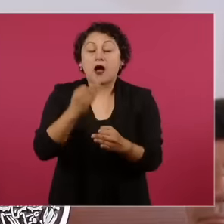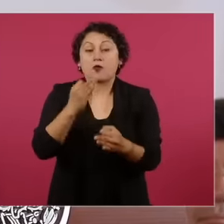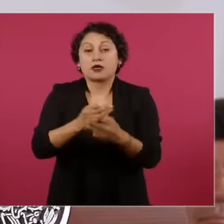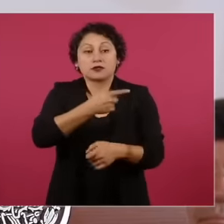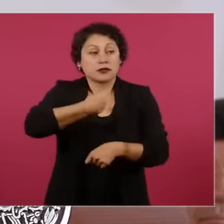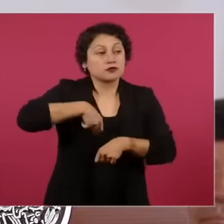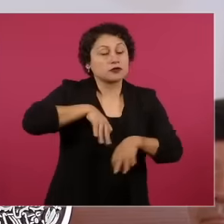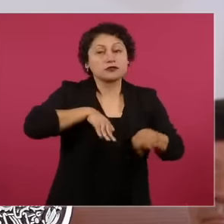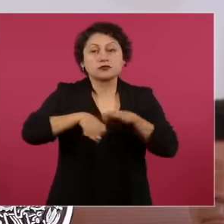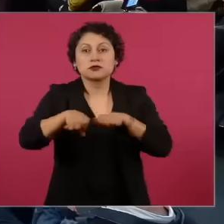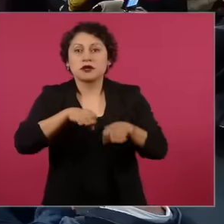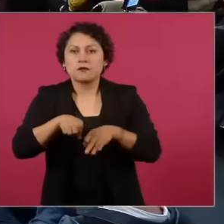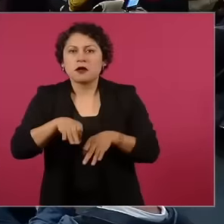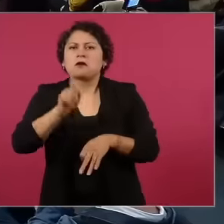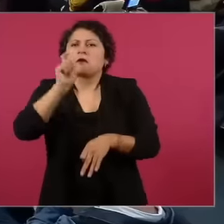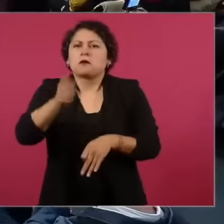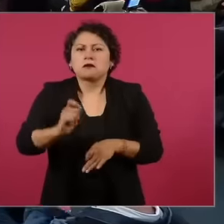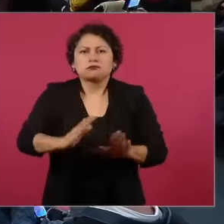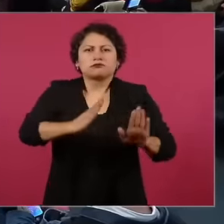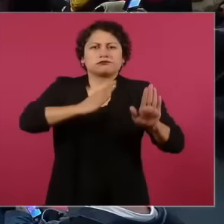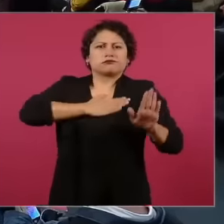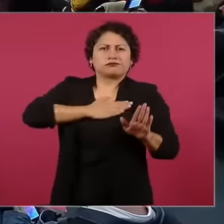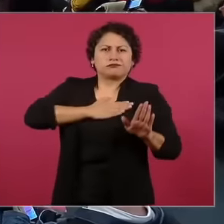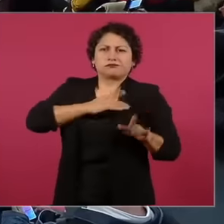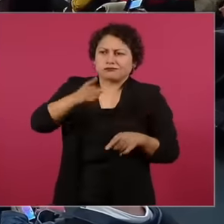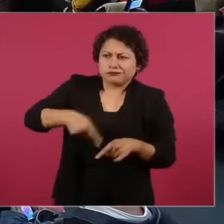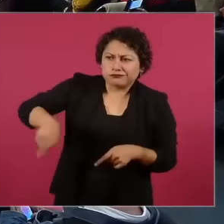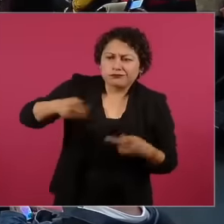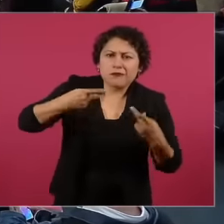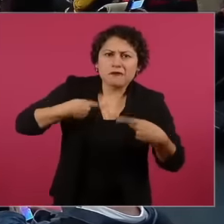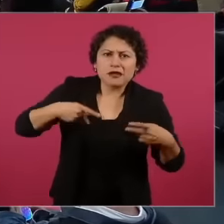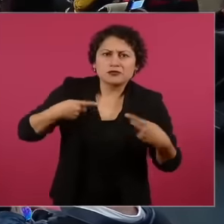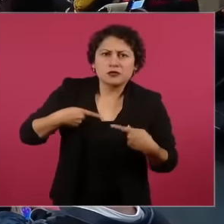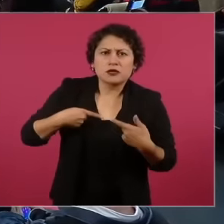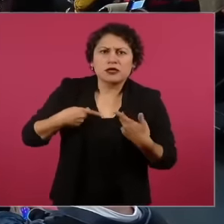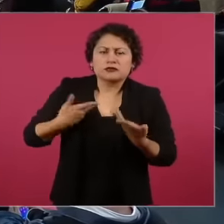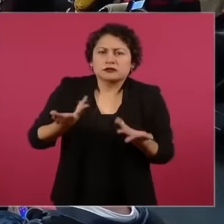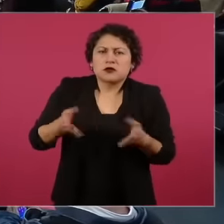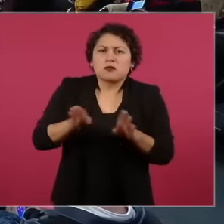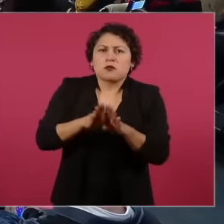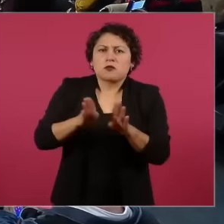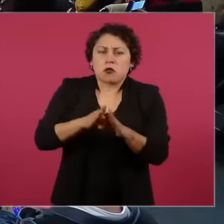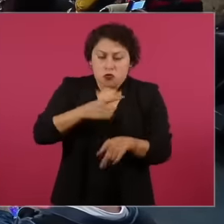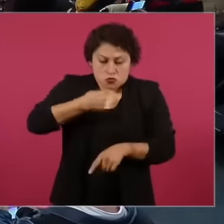truth Even though we openly tell them that it is our truth, something they have not